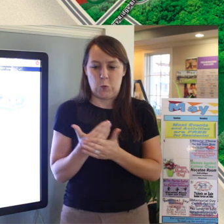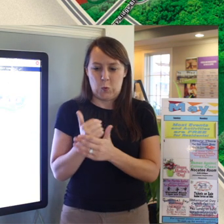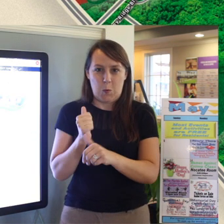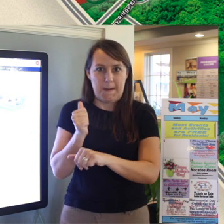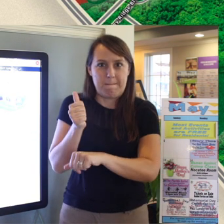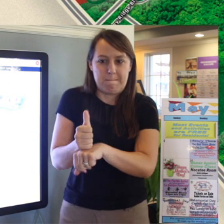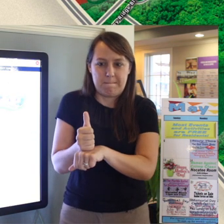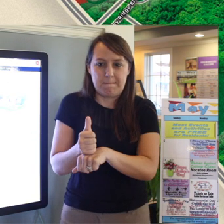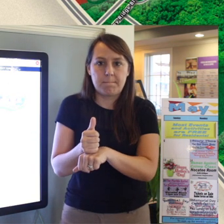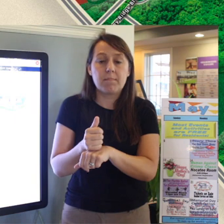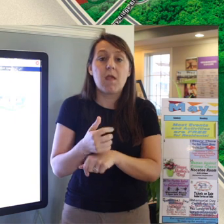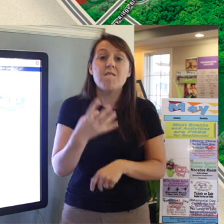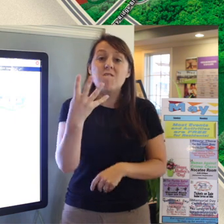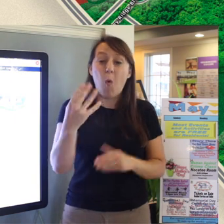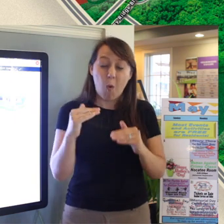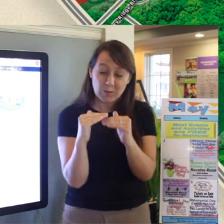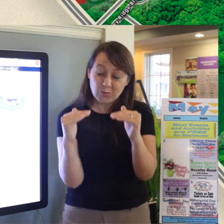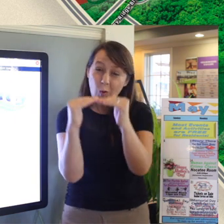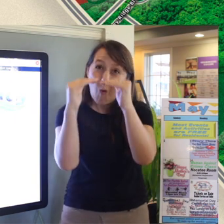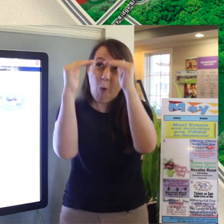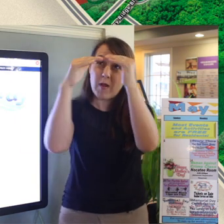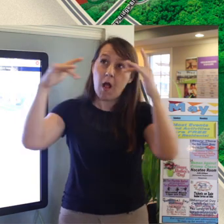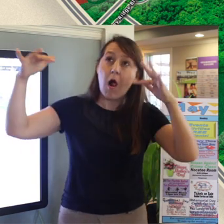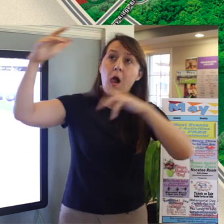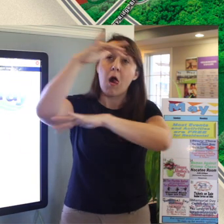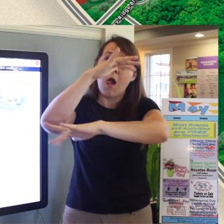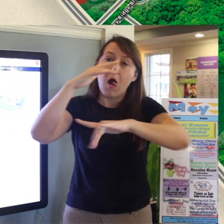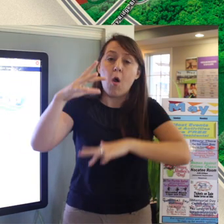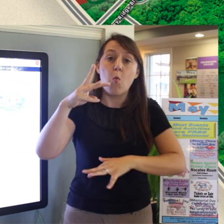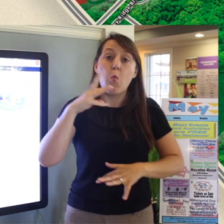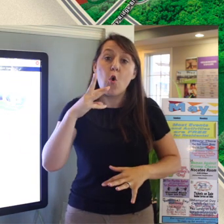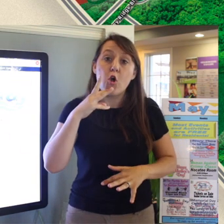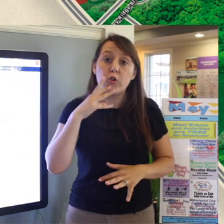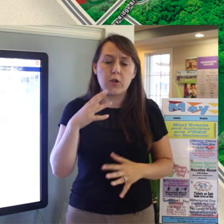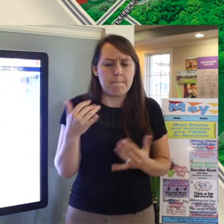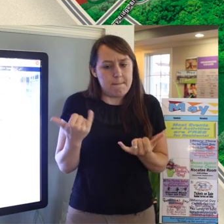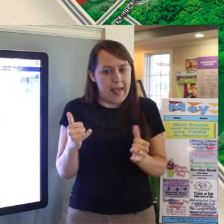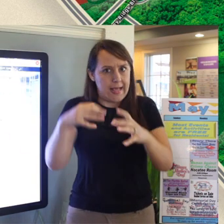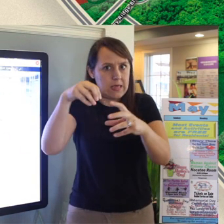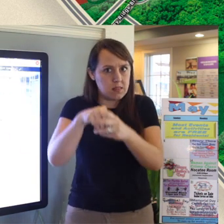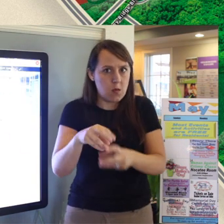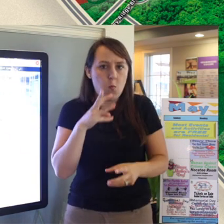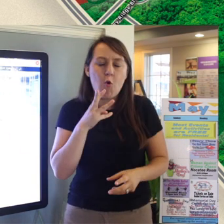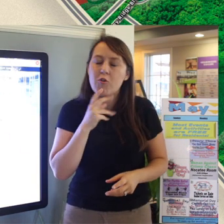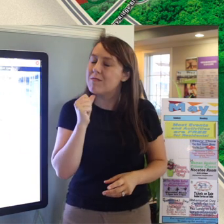This is a four-story high interactive waterpark so you're playing in the water rather than swimming in it.